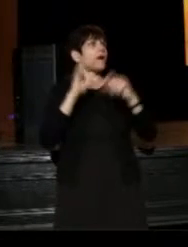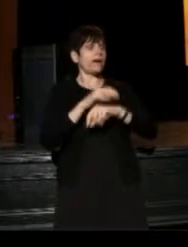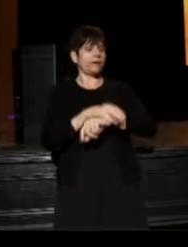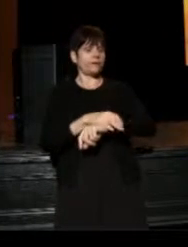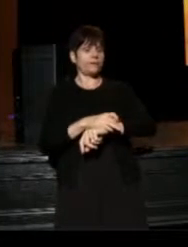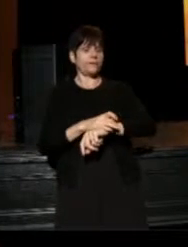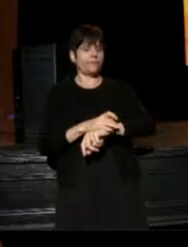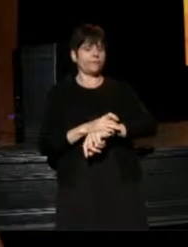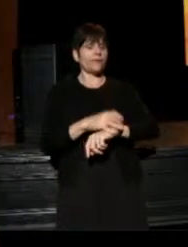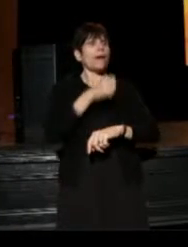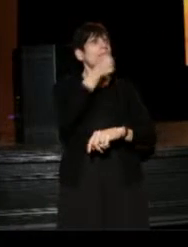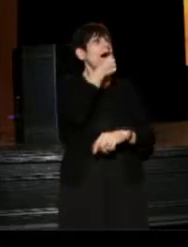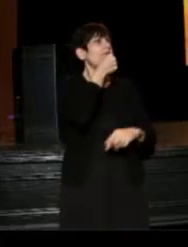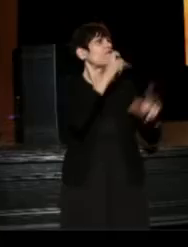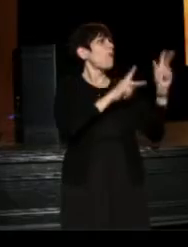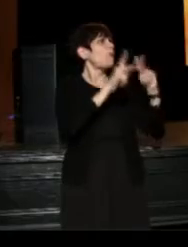We have microphone people I believe.